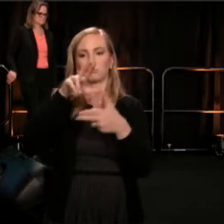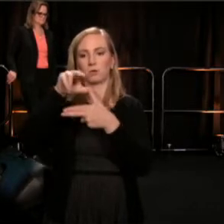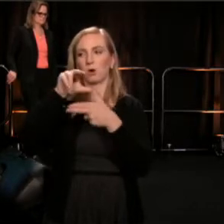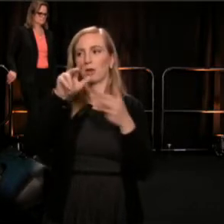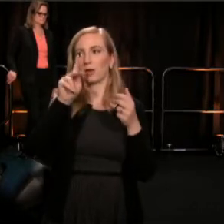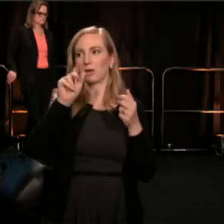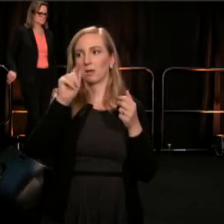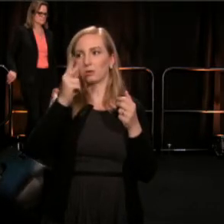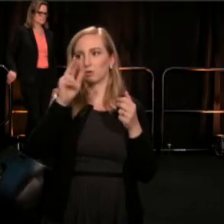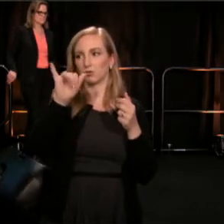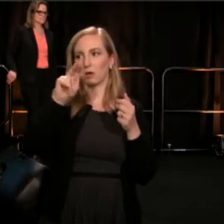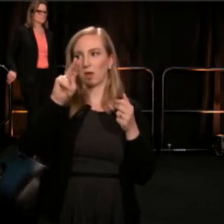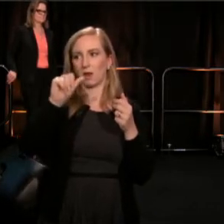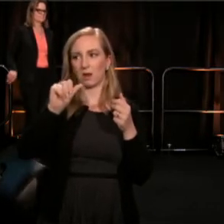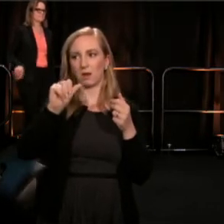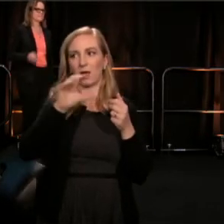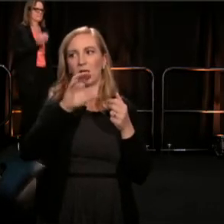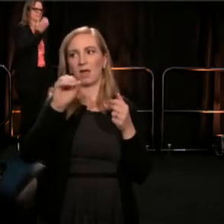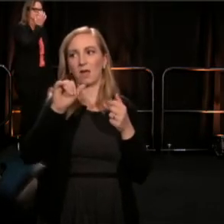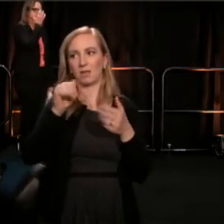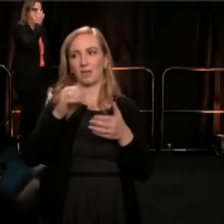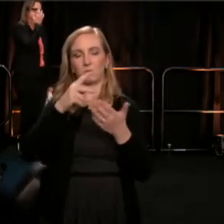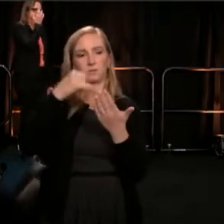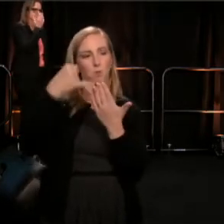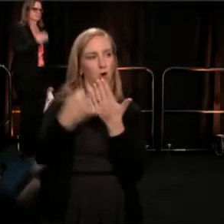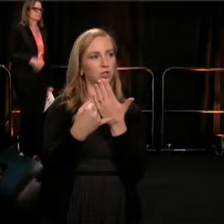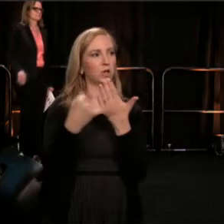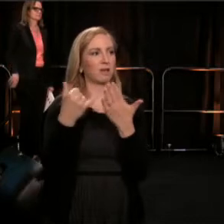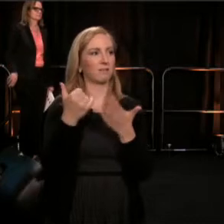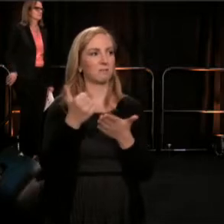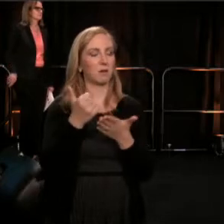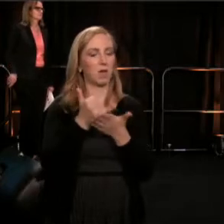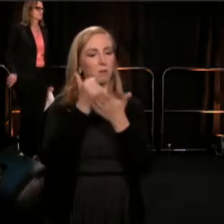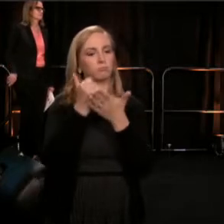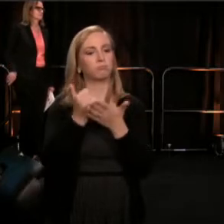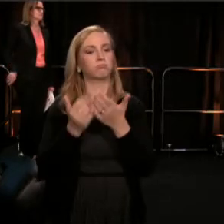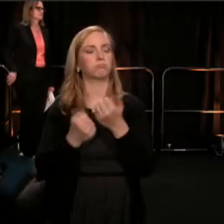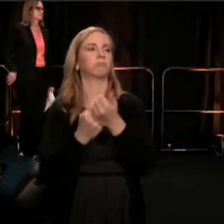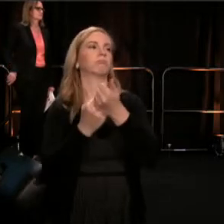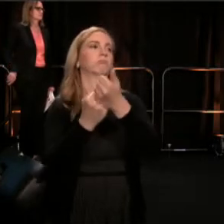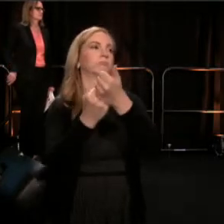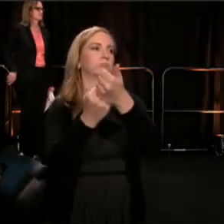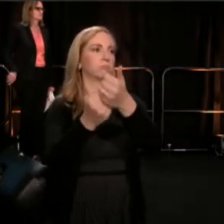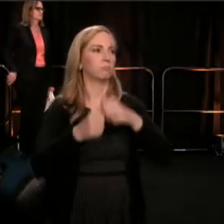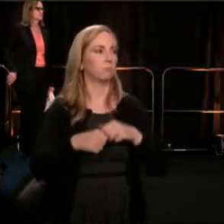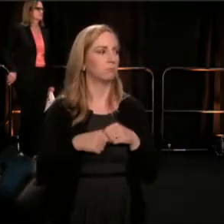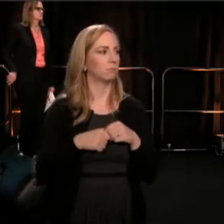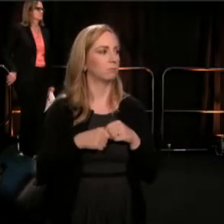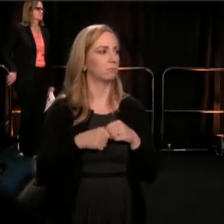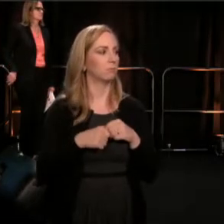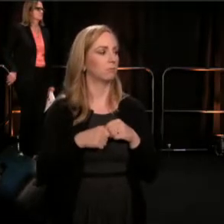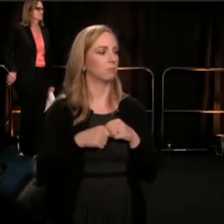that connected to the New Orleans Diaspora, including those hundred thousand people